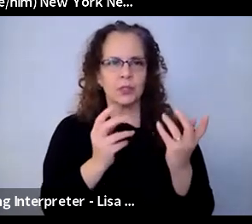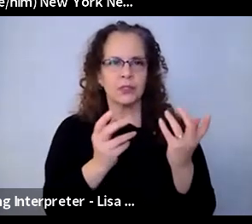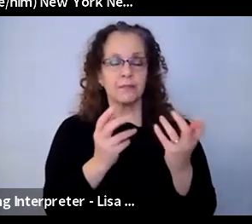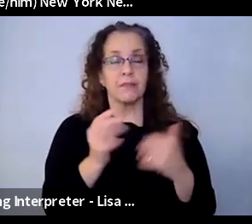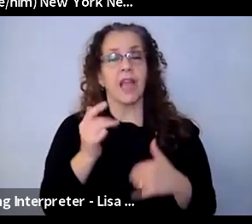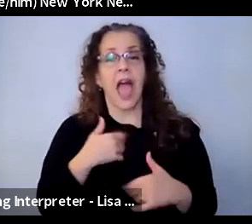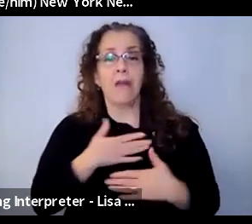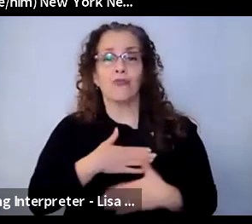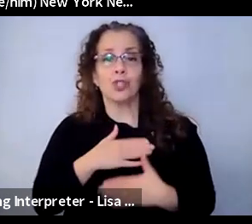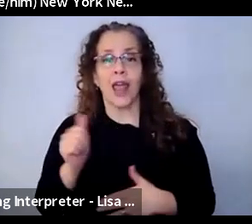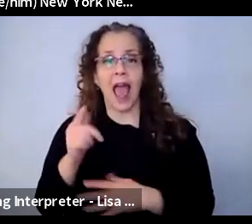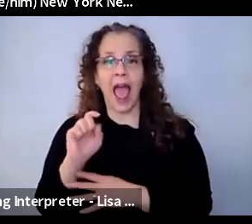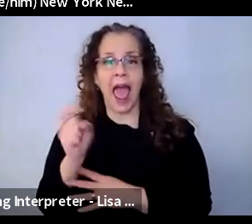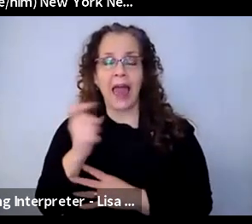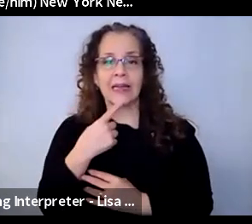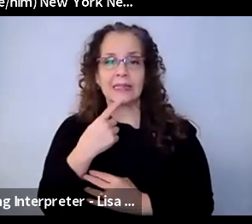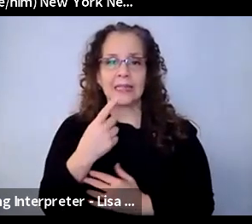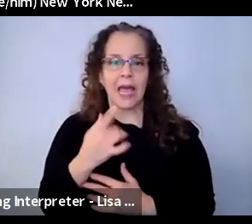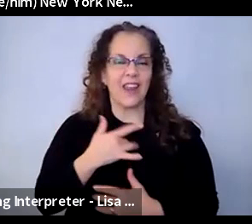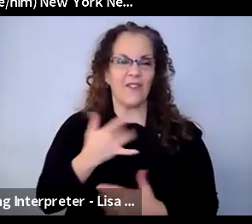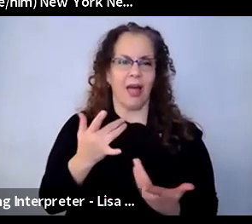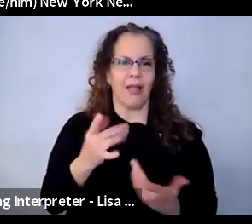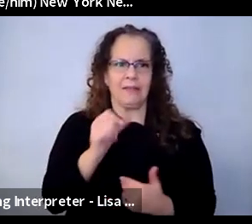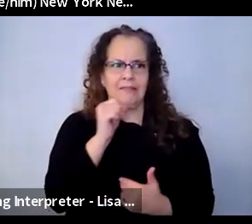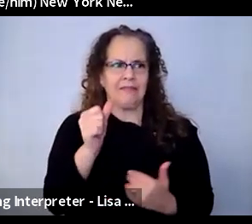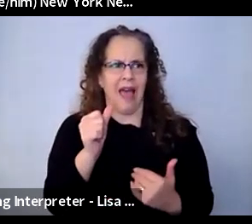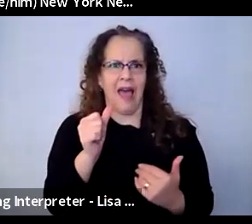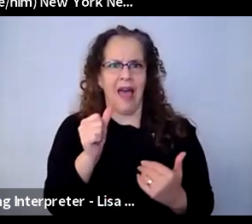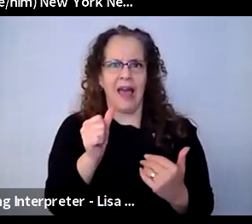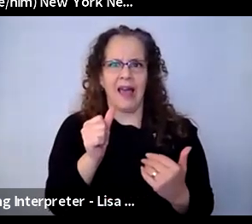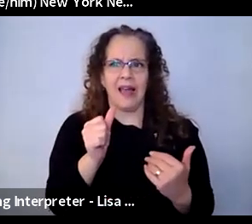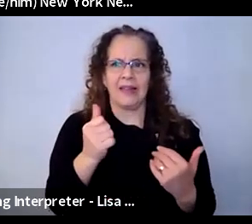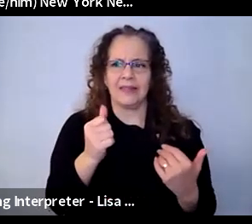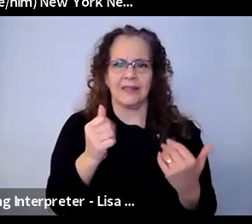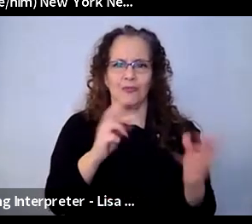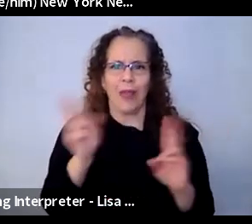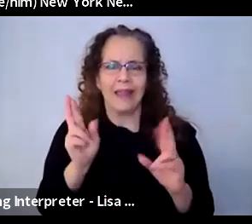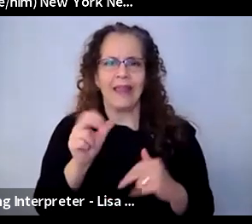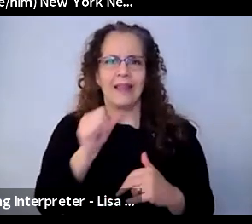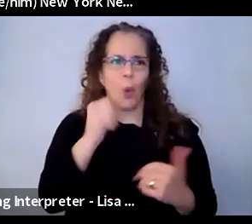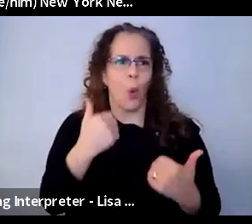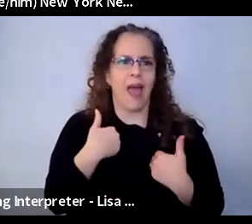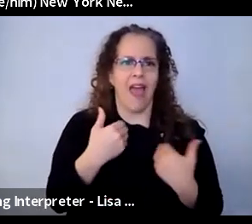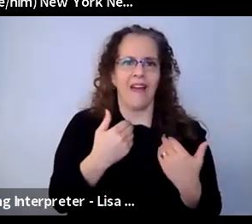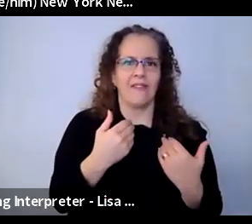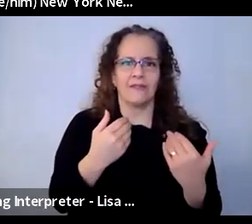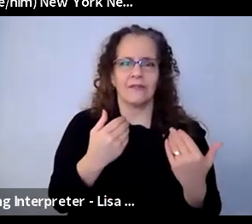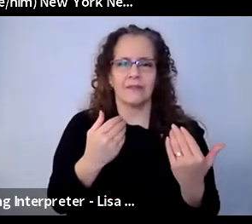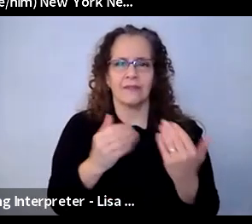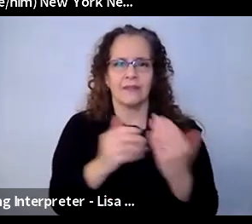transparently, how ill equipped some of us were with this, and how we've all had to pivot, and to, Kim, hear your the ways in